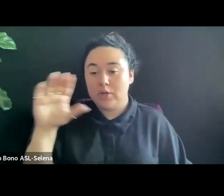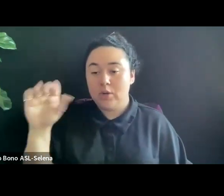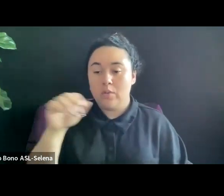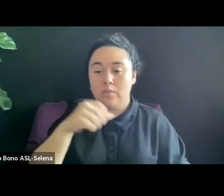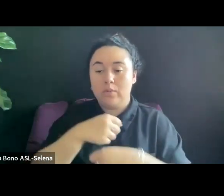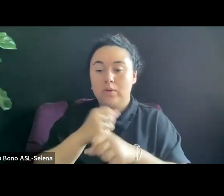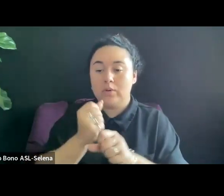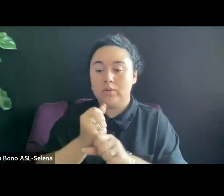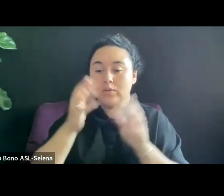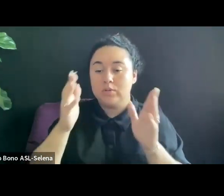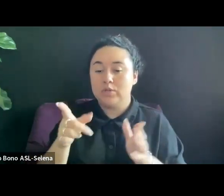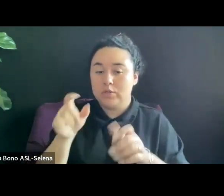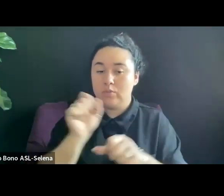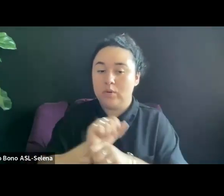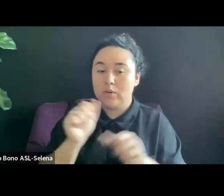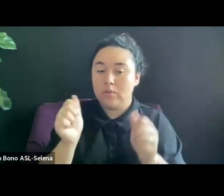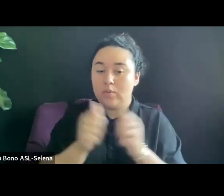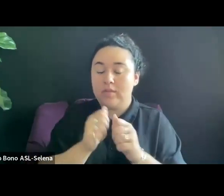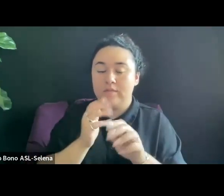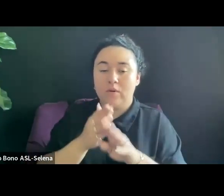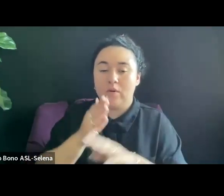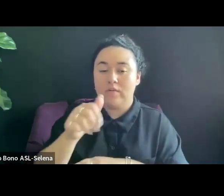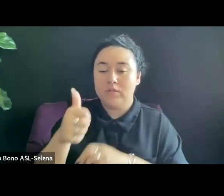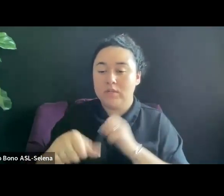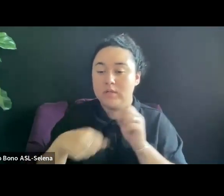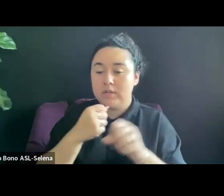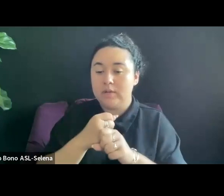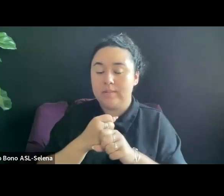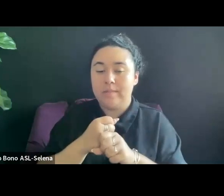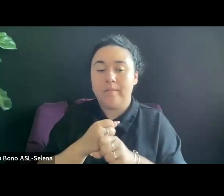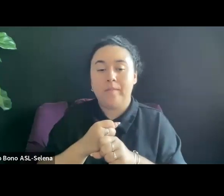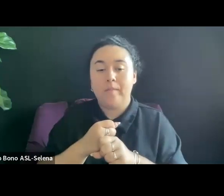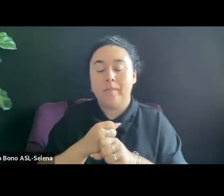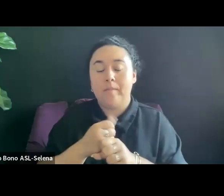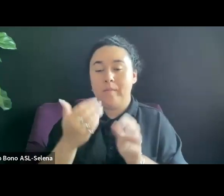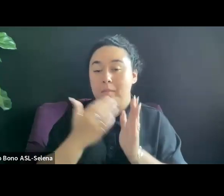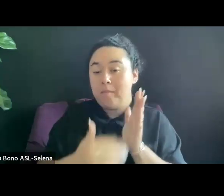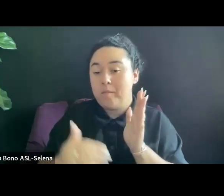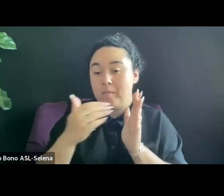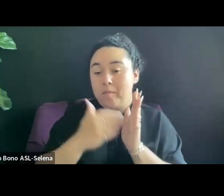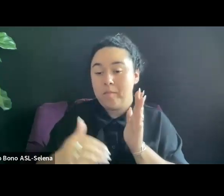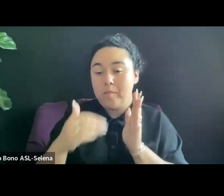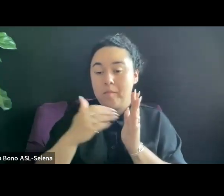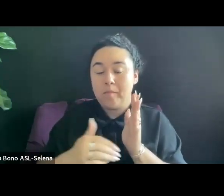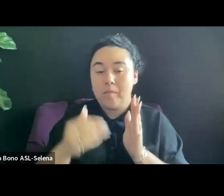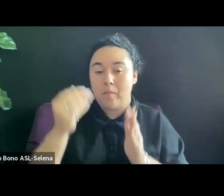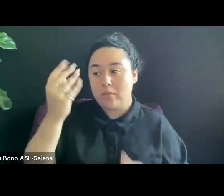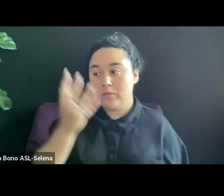REPEATEDLY TOLD BY INDUSTRY PERSONNEL IT'S USE TO FEEL SHOW UP TO WHATEVER LOCAL FESTIVAL OR EVENT